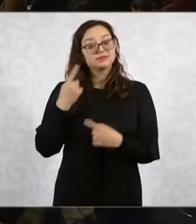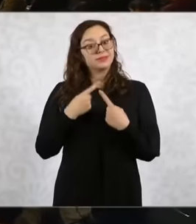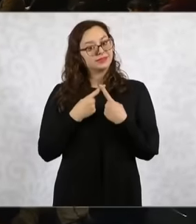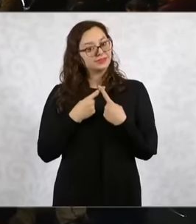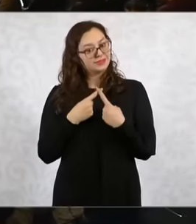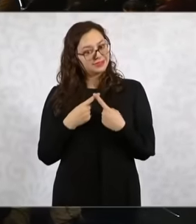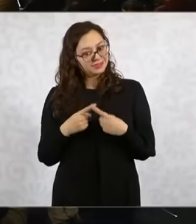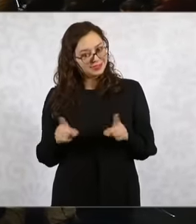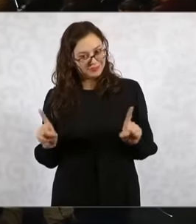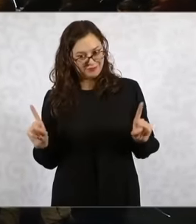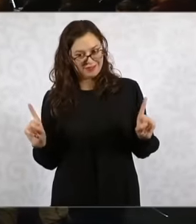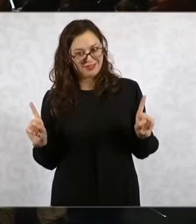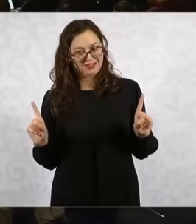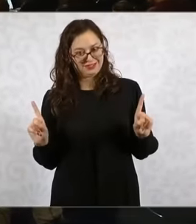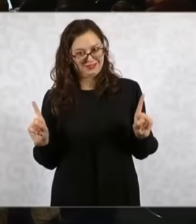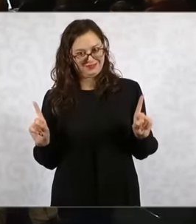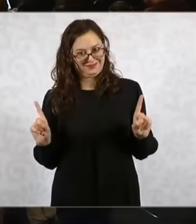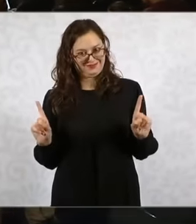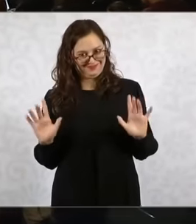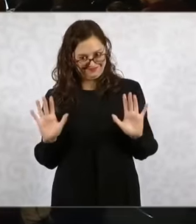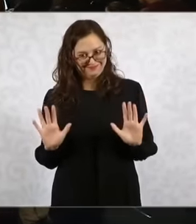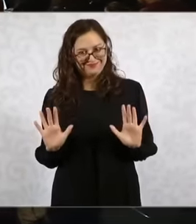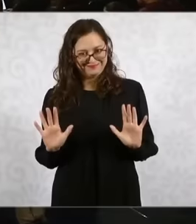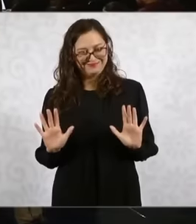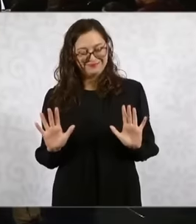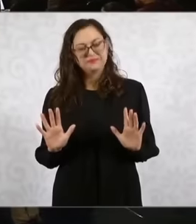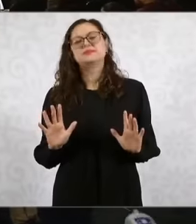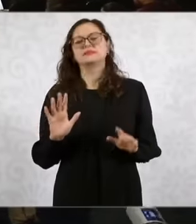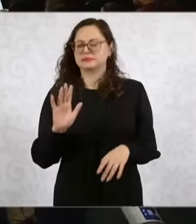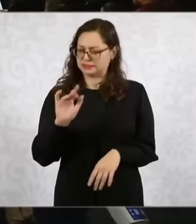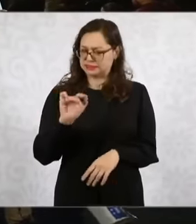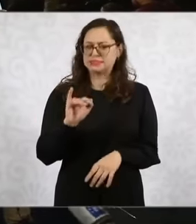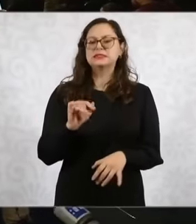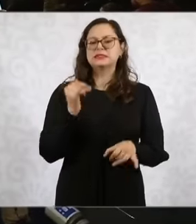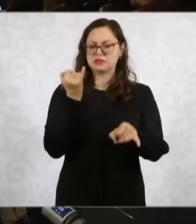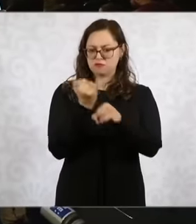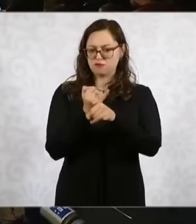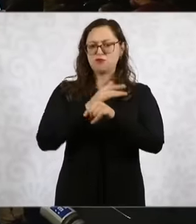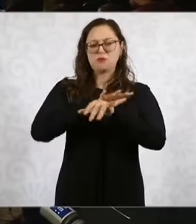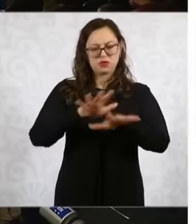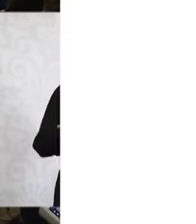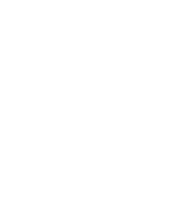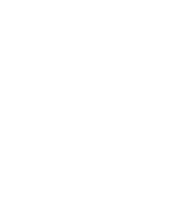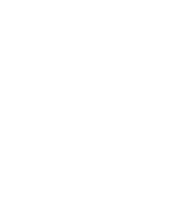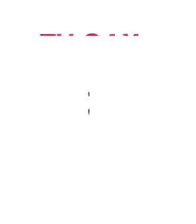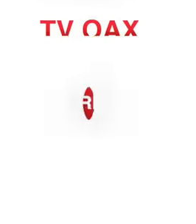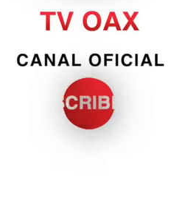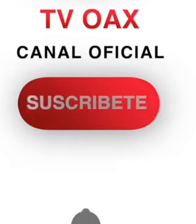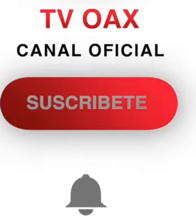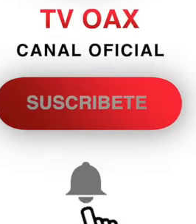in this first conference of the president and we clearly see that the president is starting